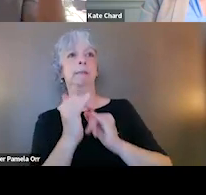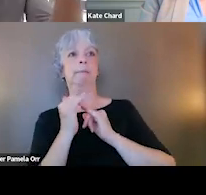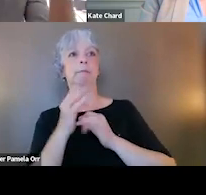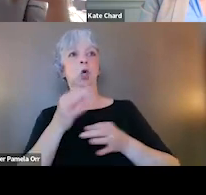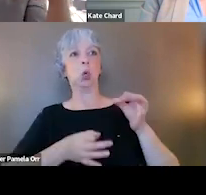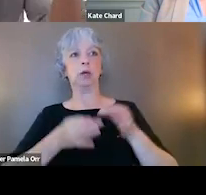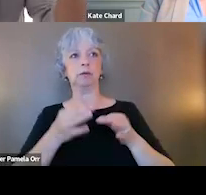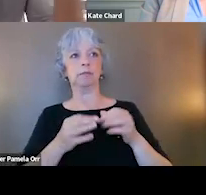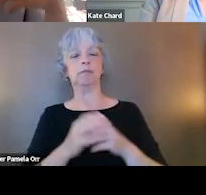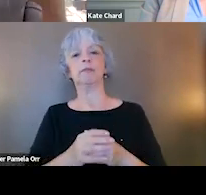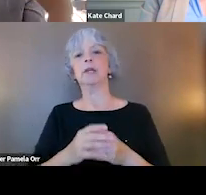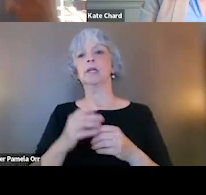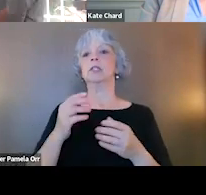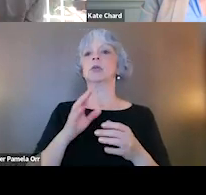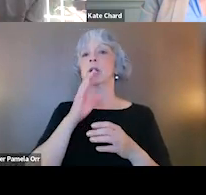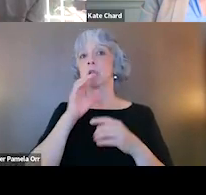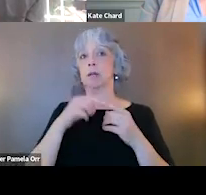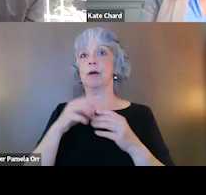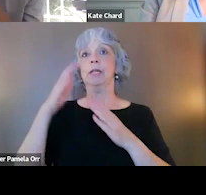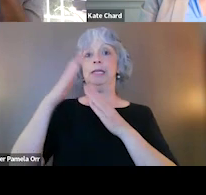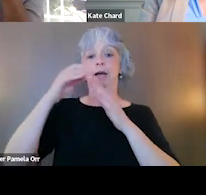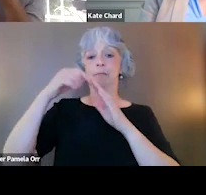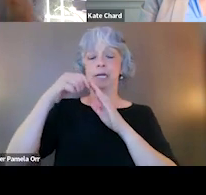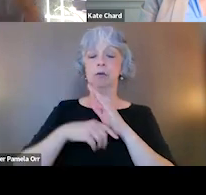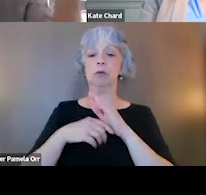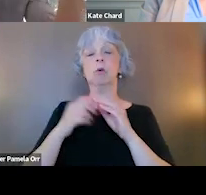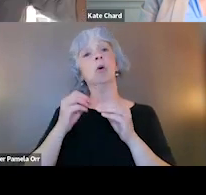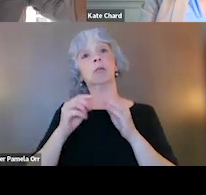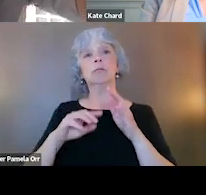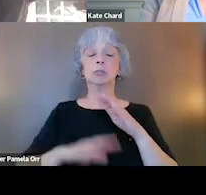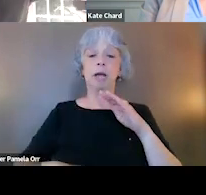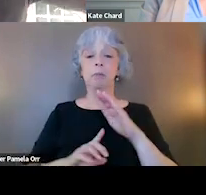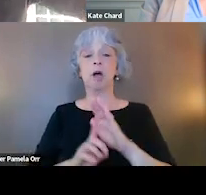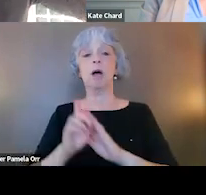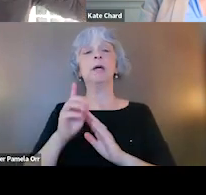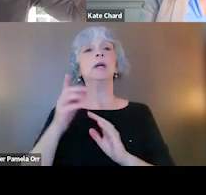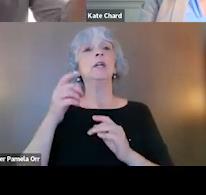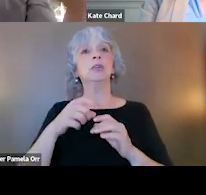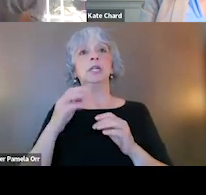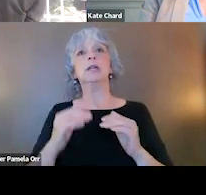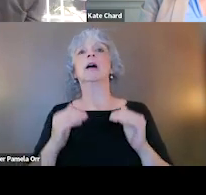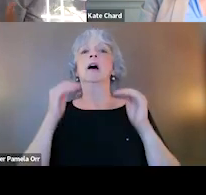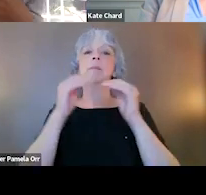I'm talking about this coming from the top down. It can also equally come from the bottom up. Obviously, you need higher level leadership to buy in,